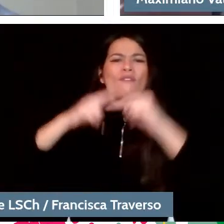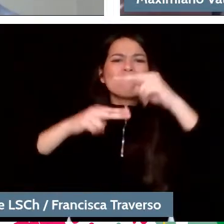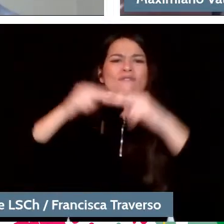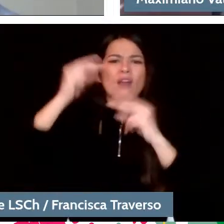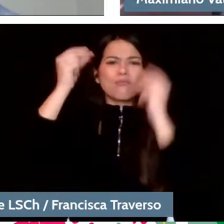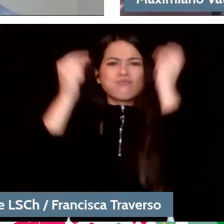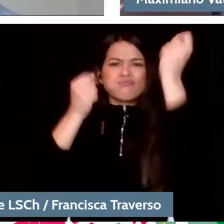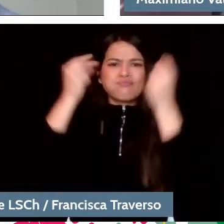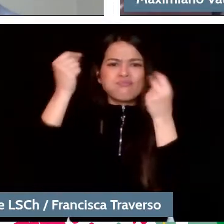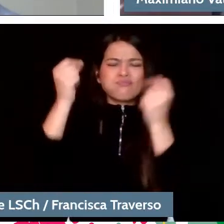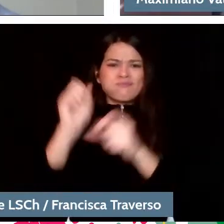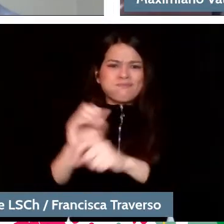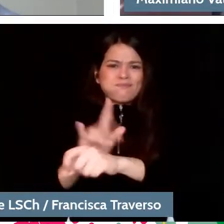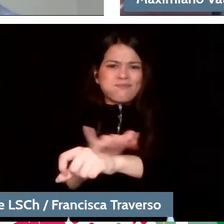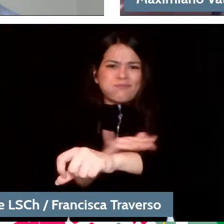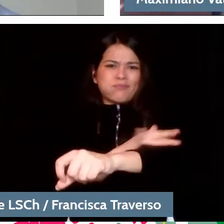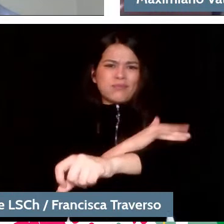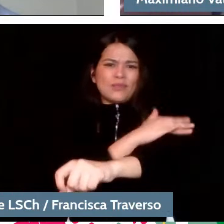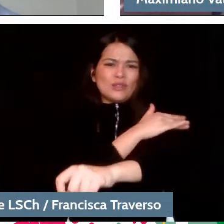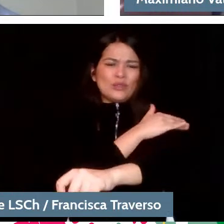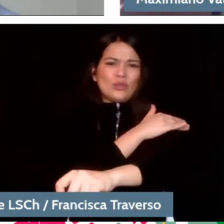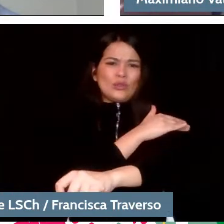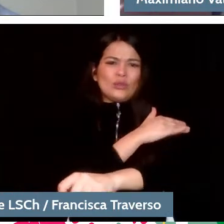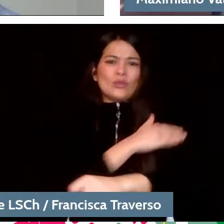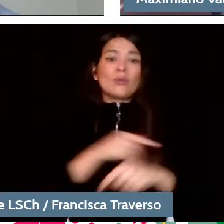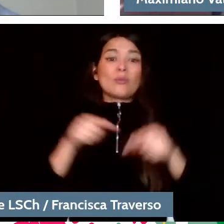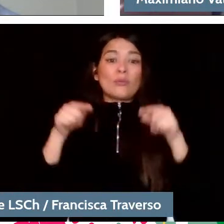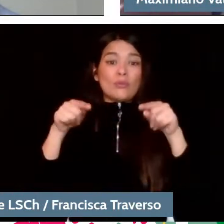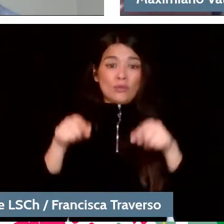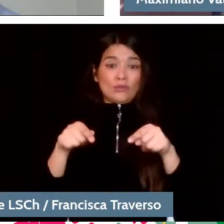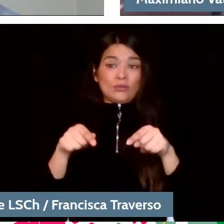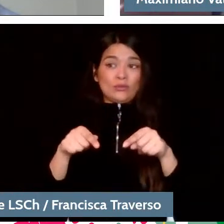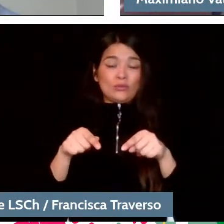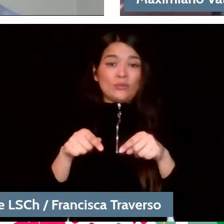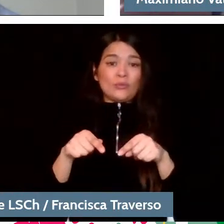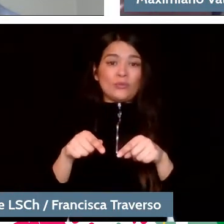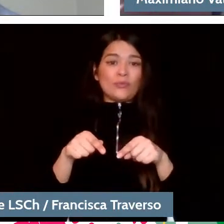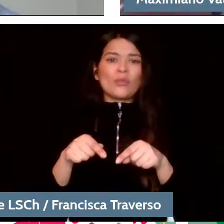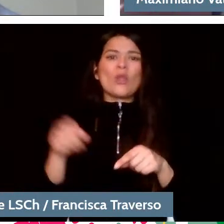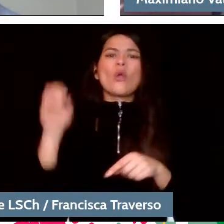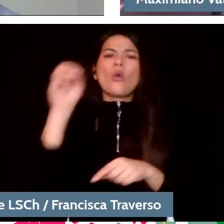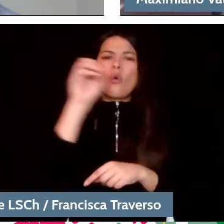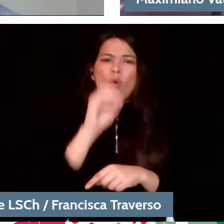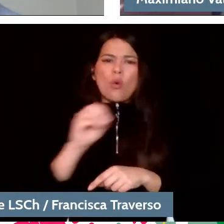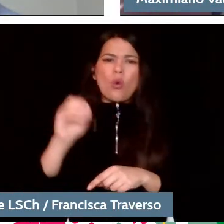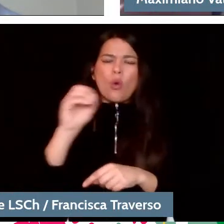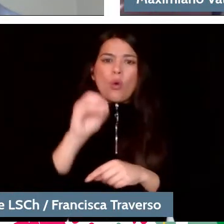Because the music was a music that tended to that, produced that or astonishment, or an impact.